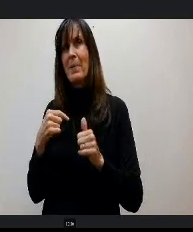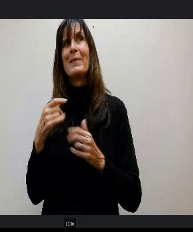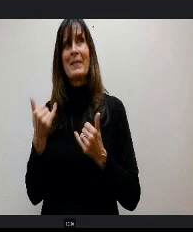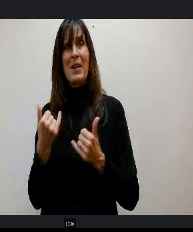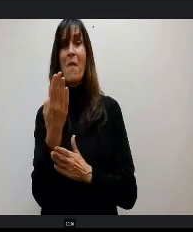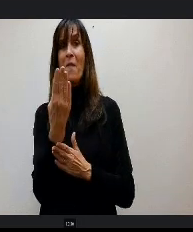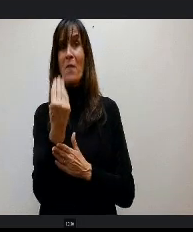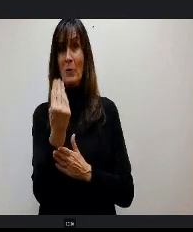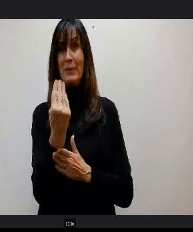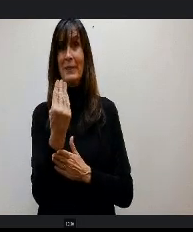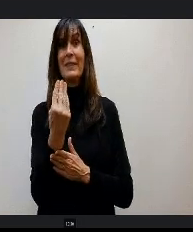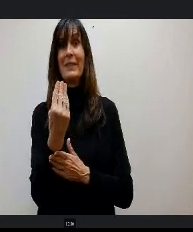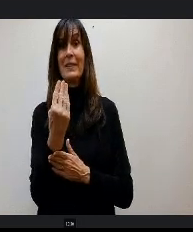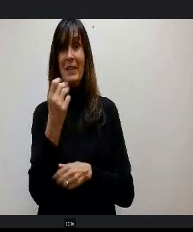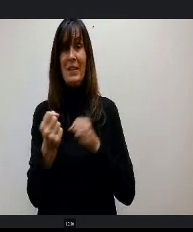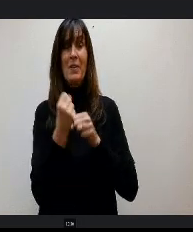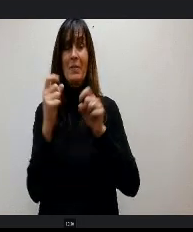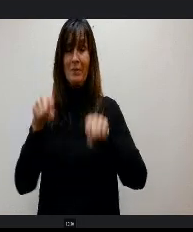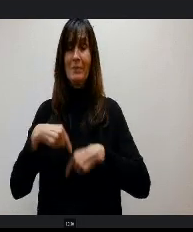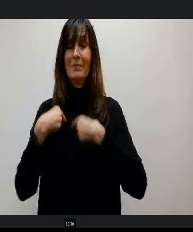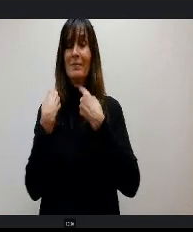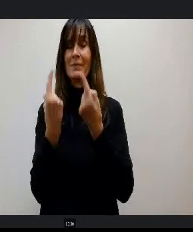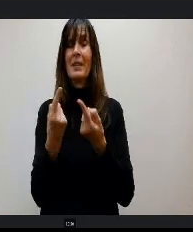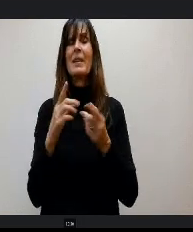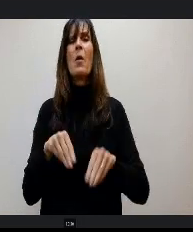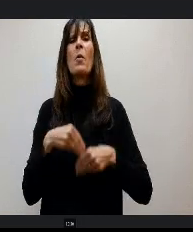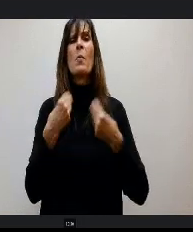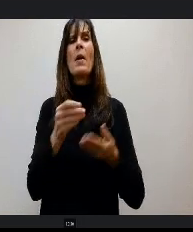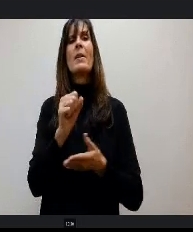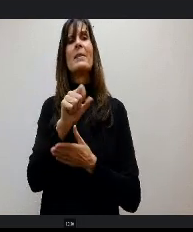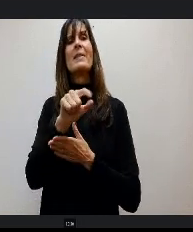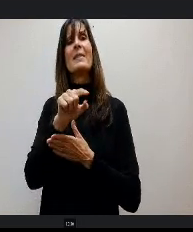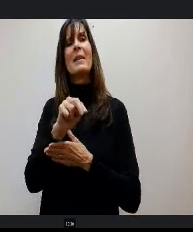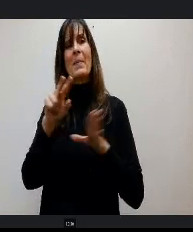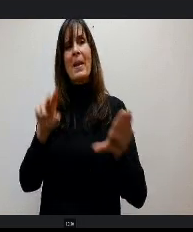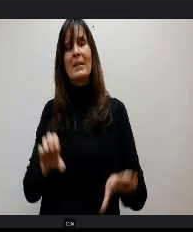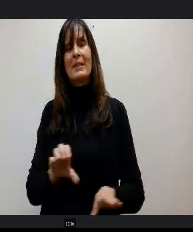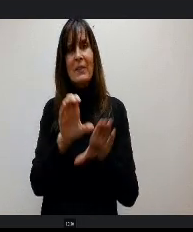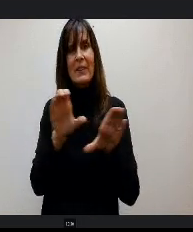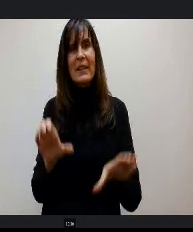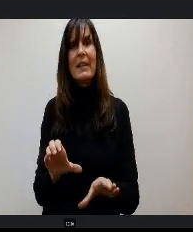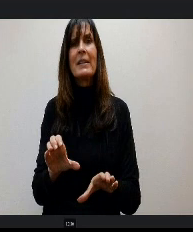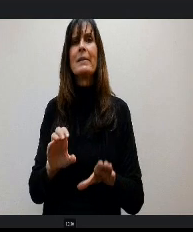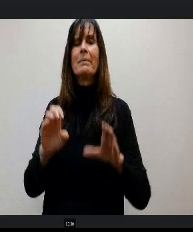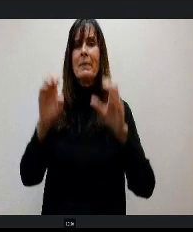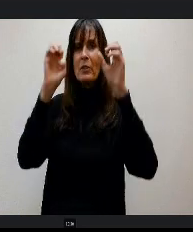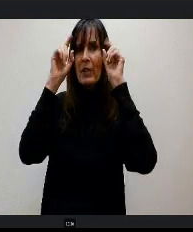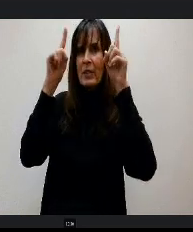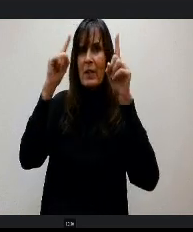The whole idea is that we're providing STEM activities and education for elementary school teachers, but we are also providing